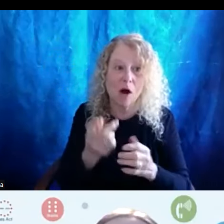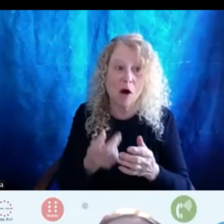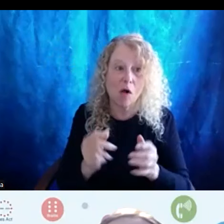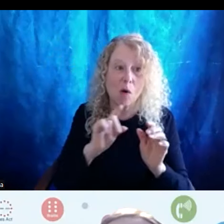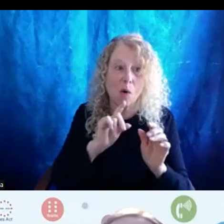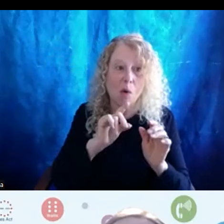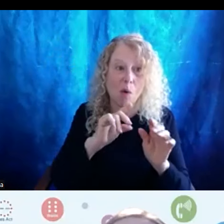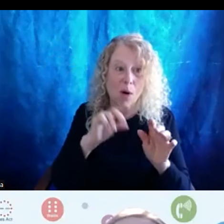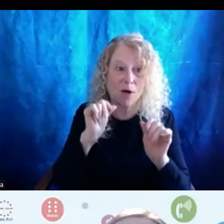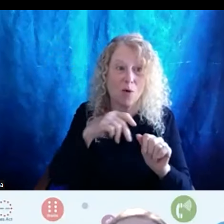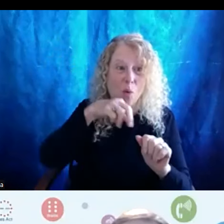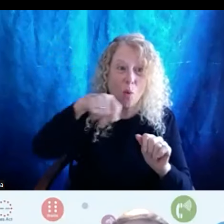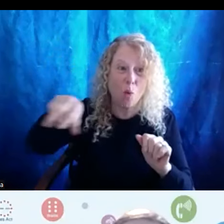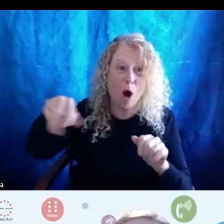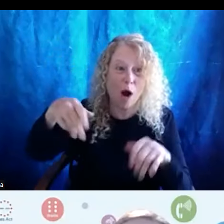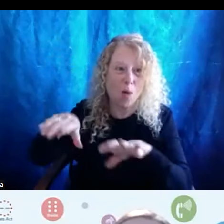or well, I suppose we're all carried away.